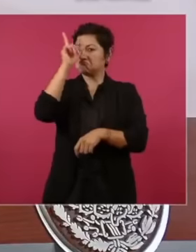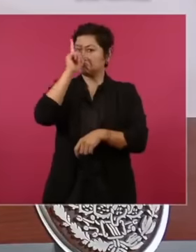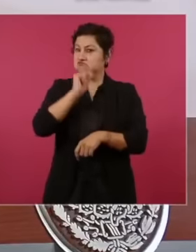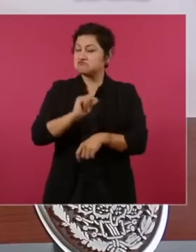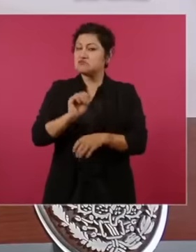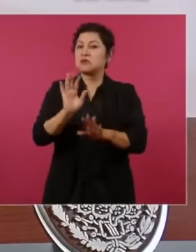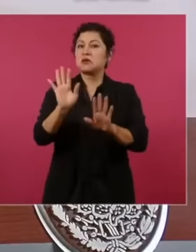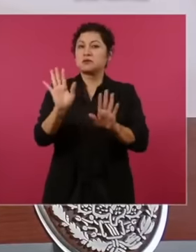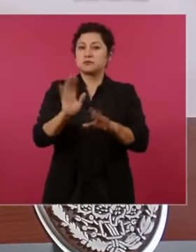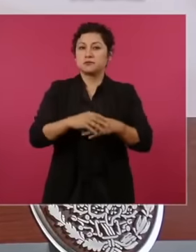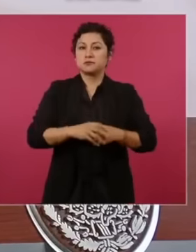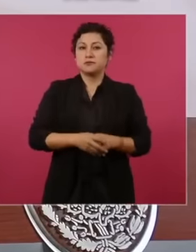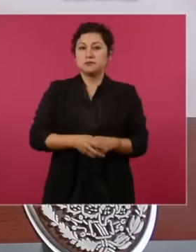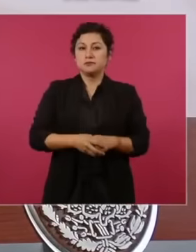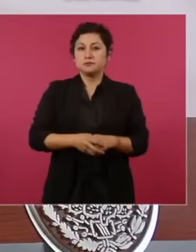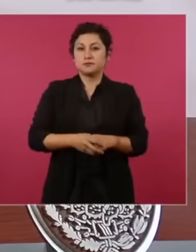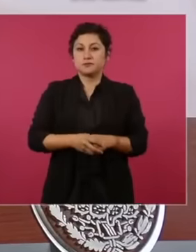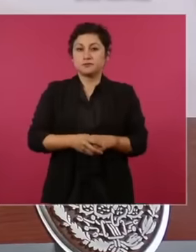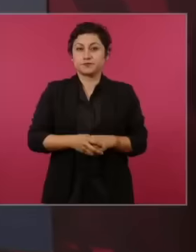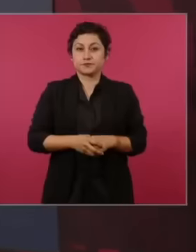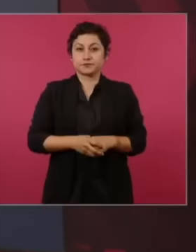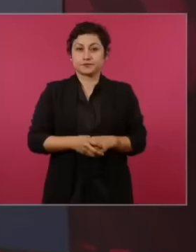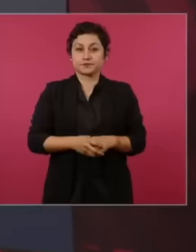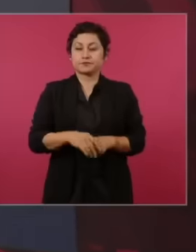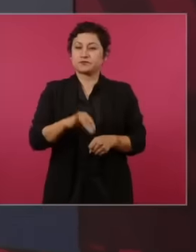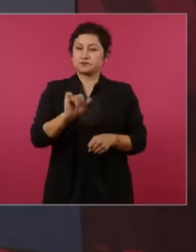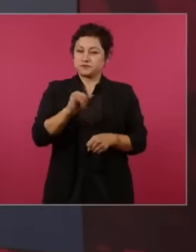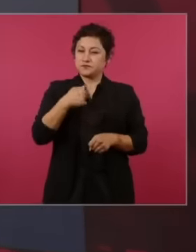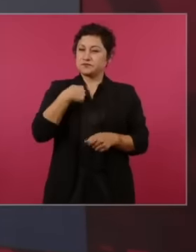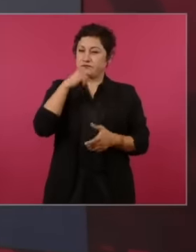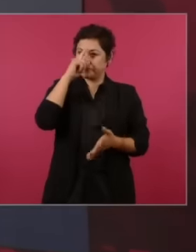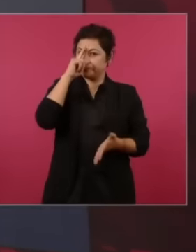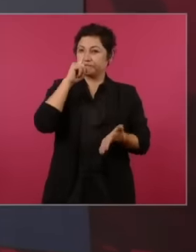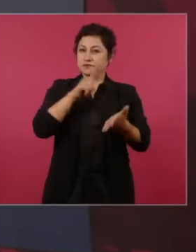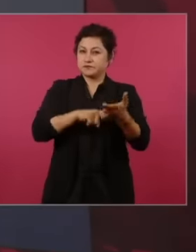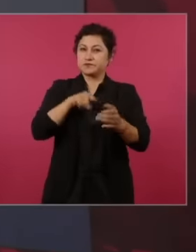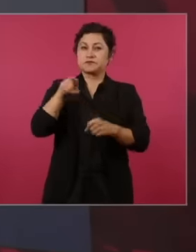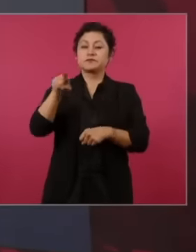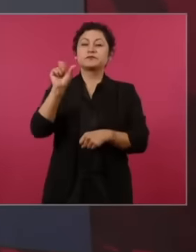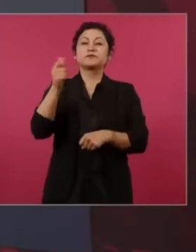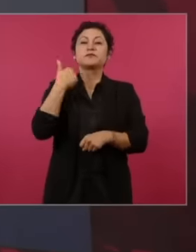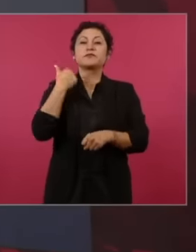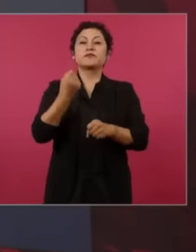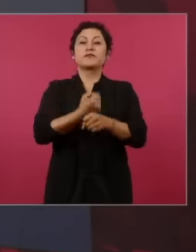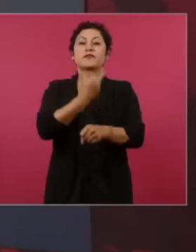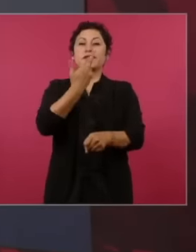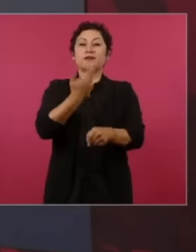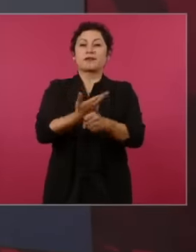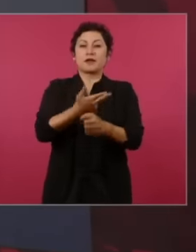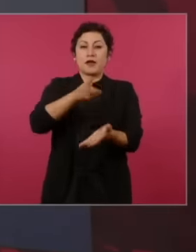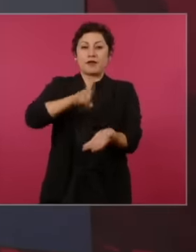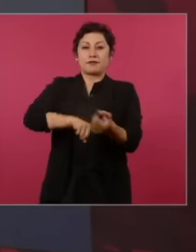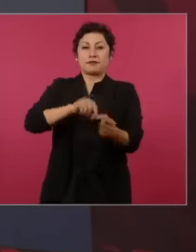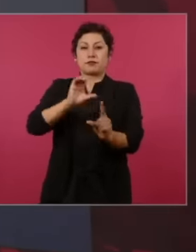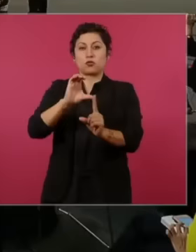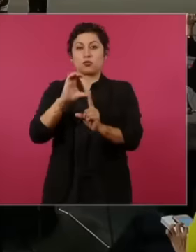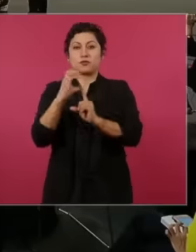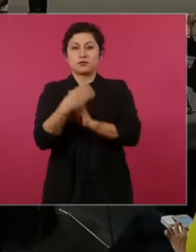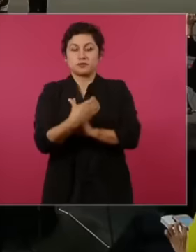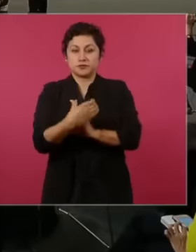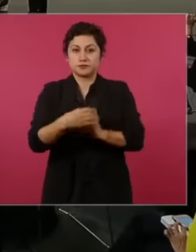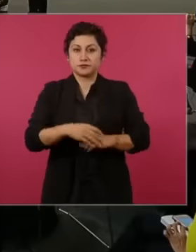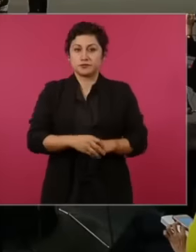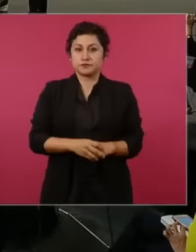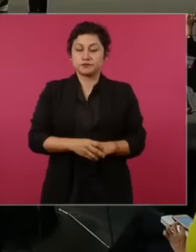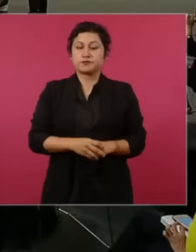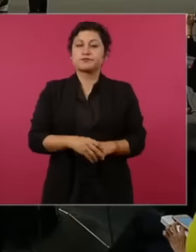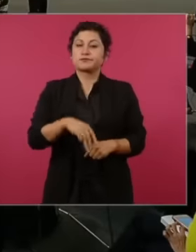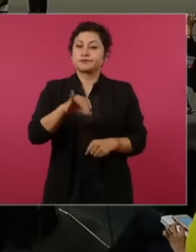he was secretary of the National Financial Commission Yes, but before that it is with Hacienda con